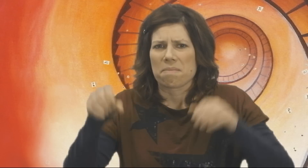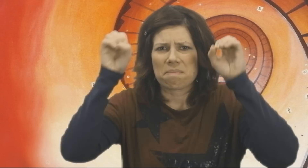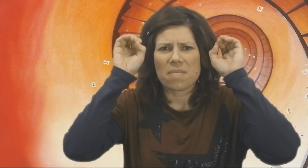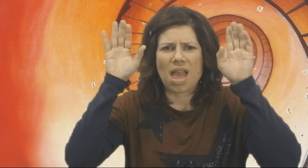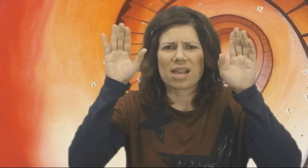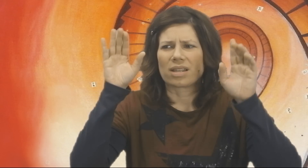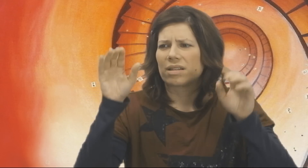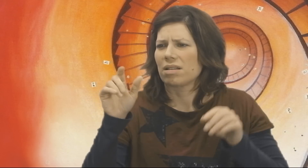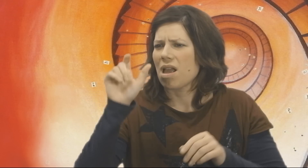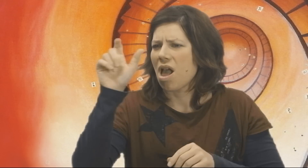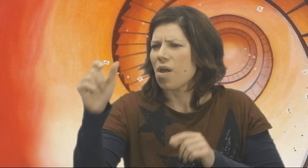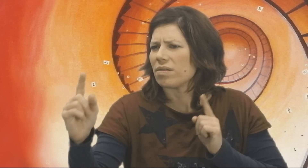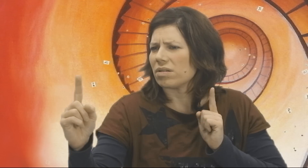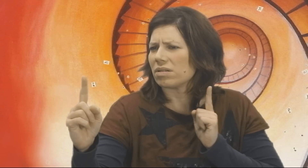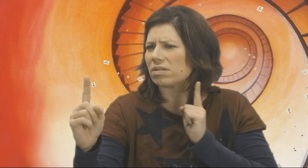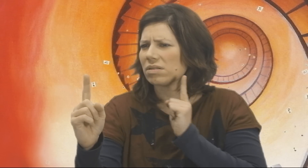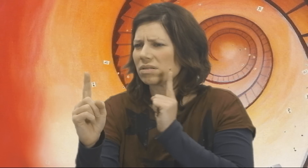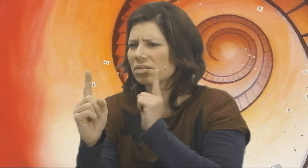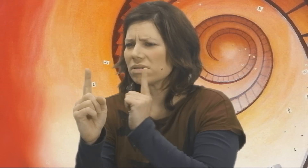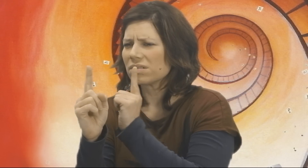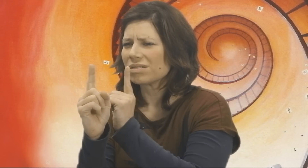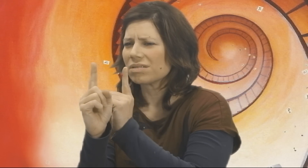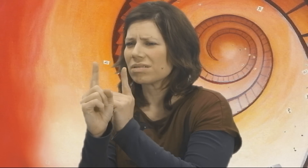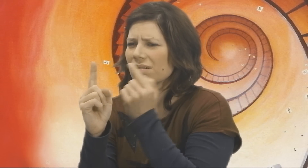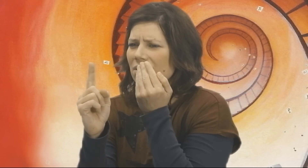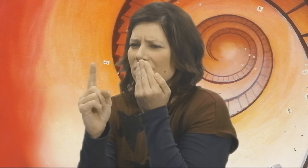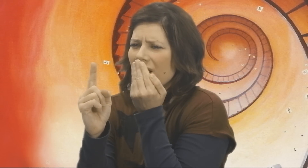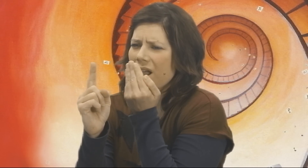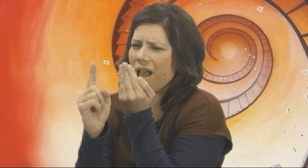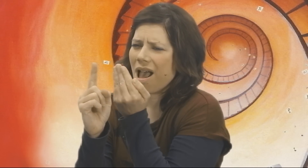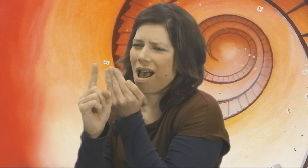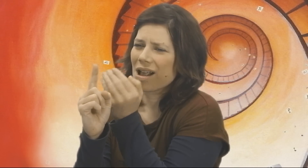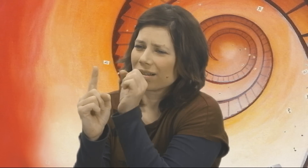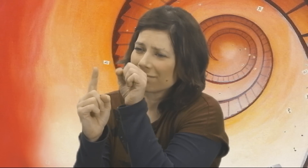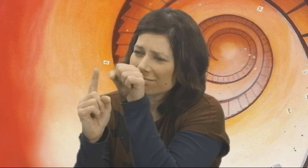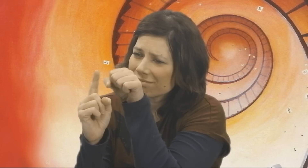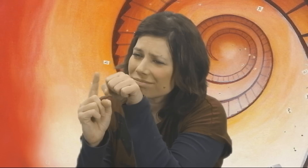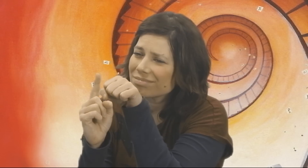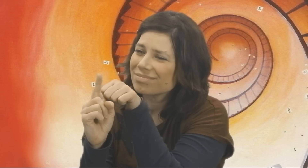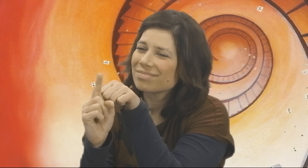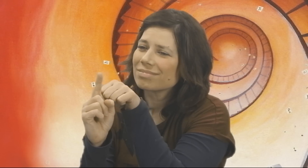Then she gently approaches him...